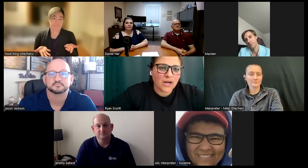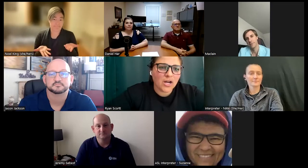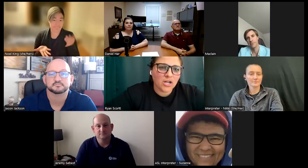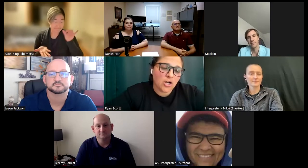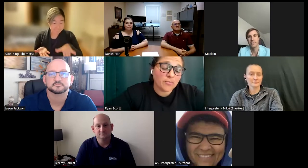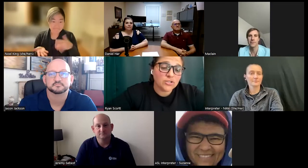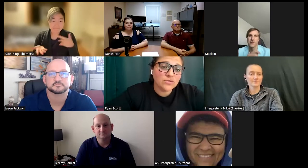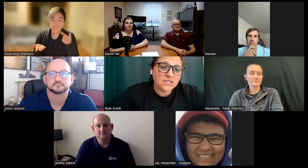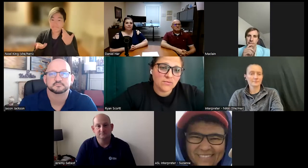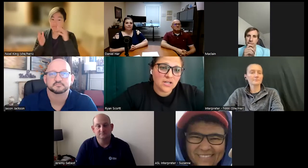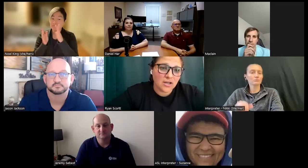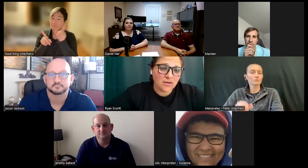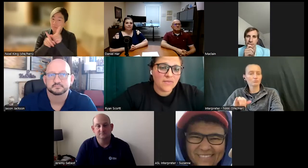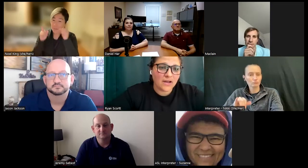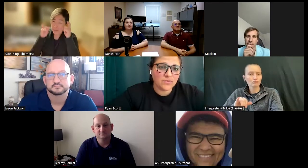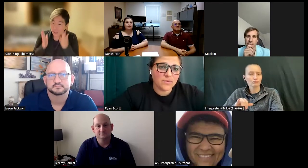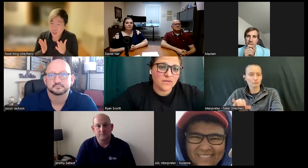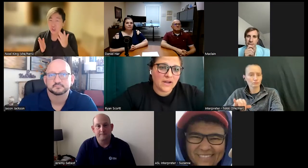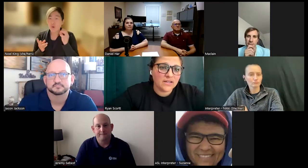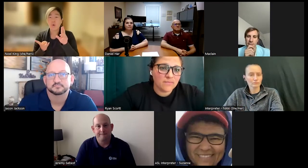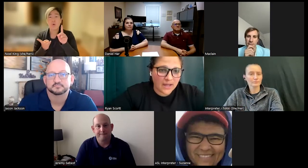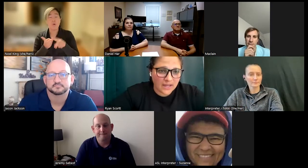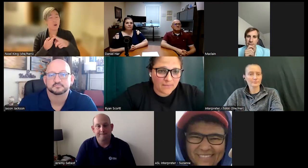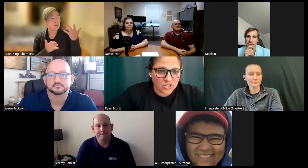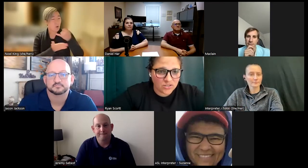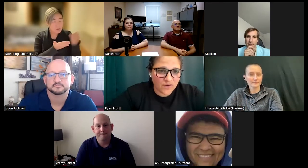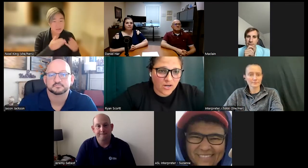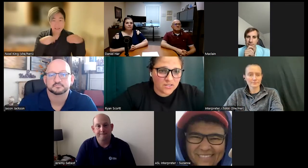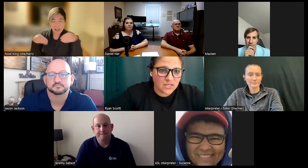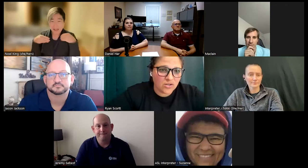where a opportunity would come that would provide my passion for art to be